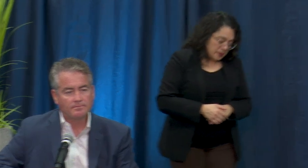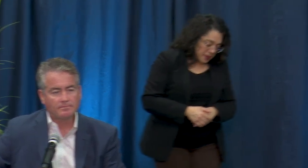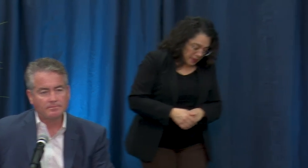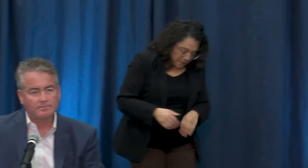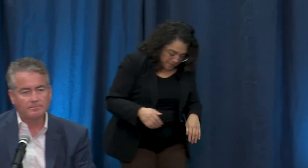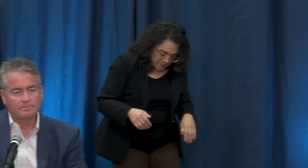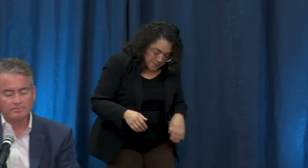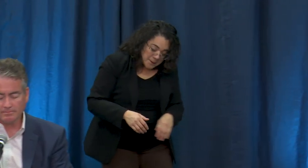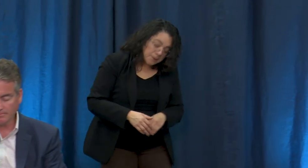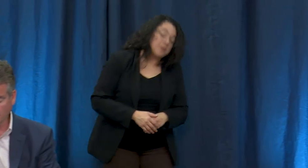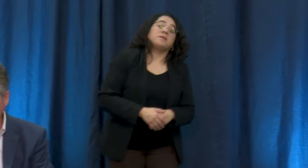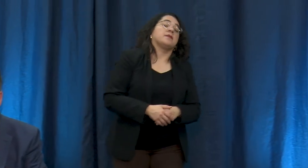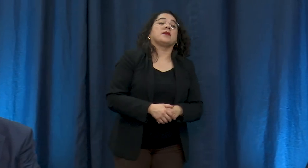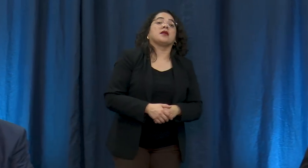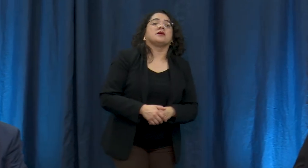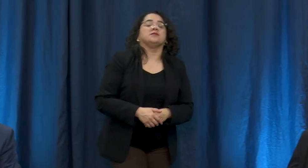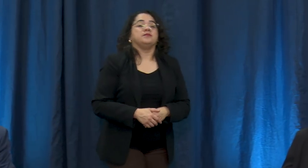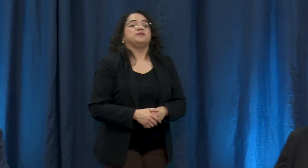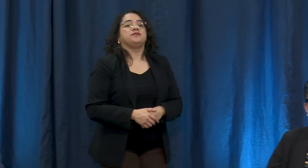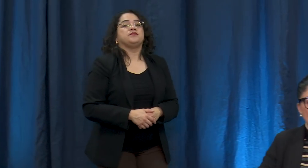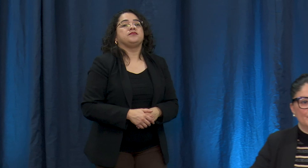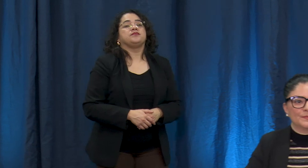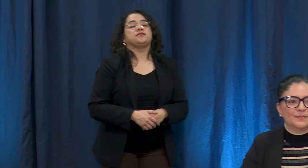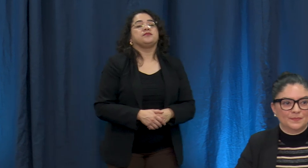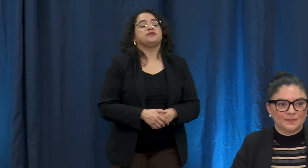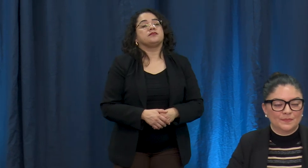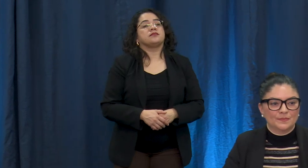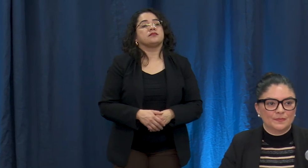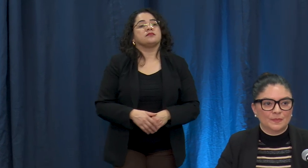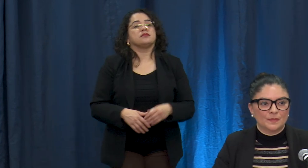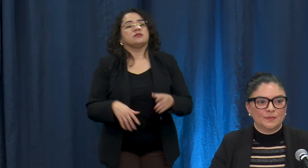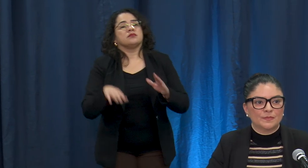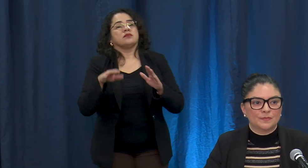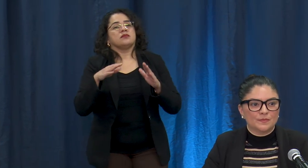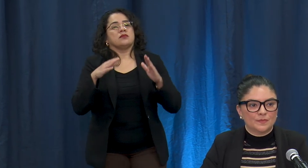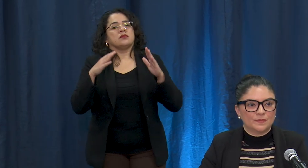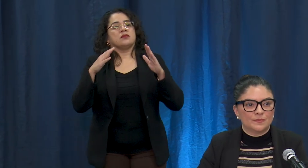that Community Hospital officials say a state license is what is holding up the